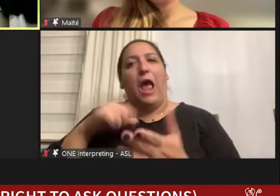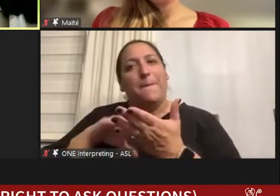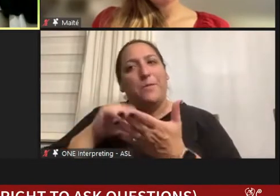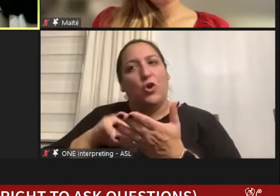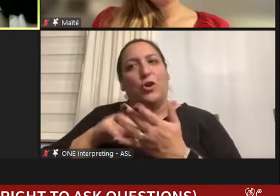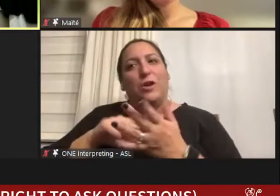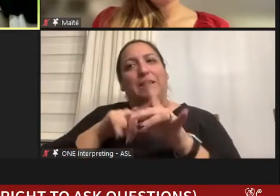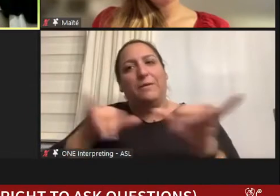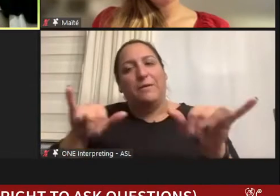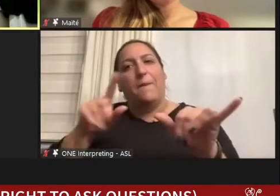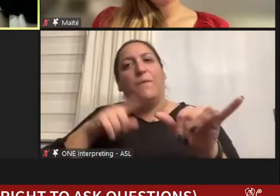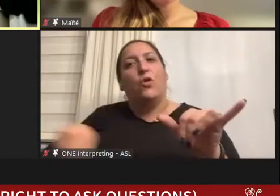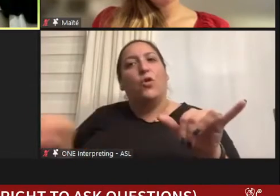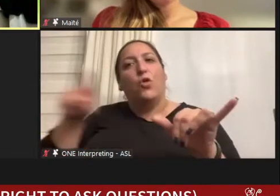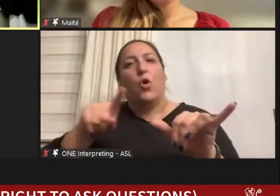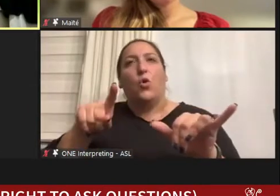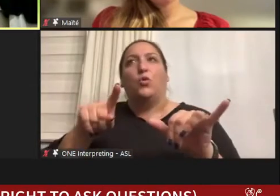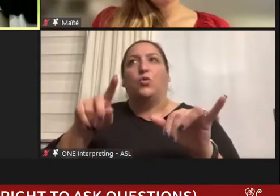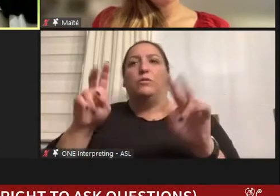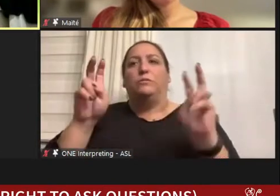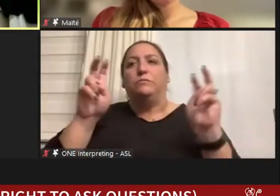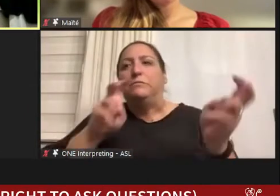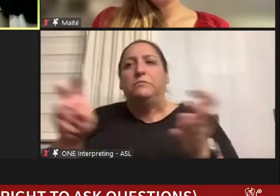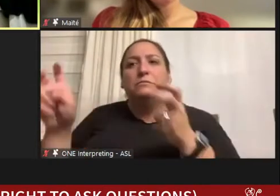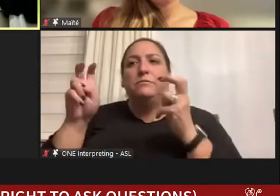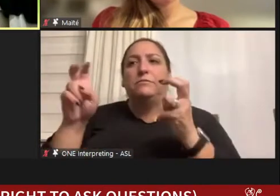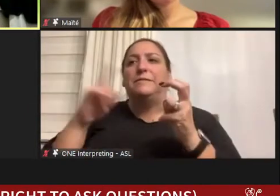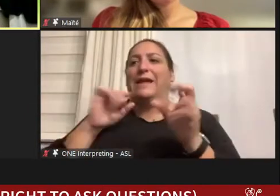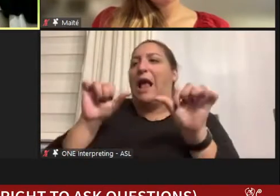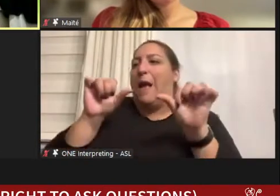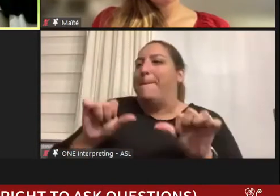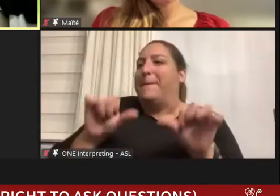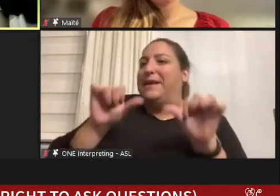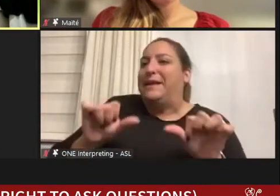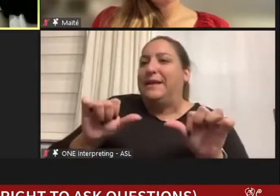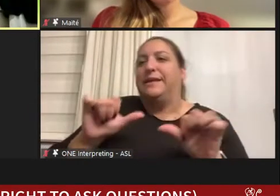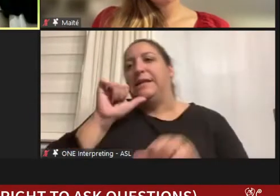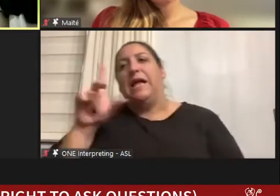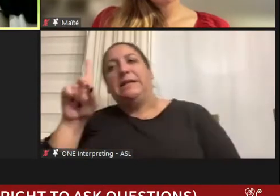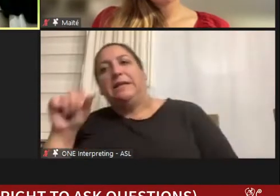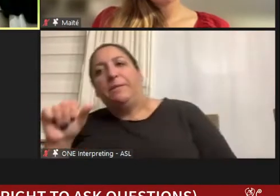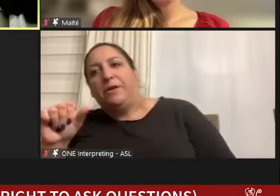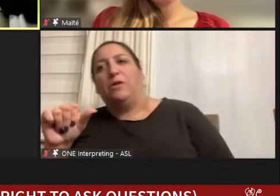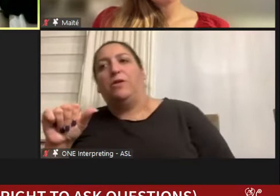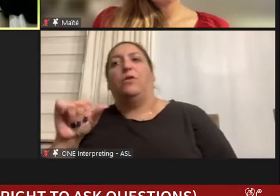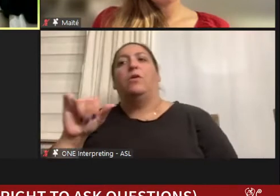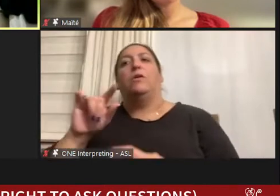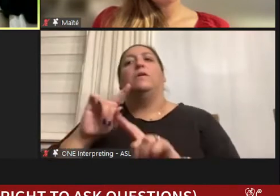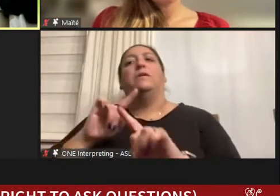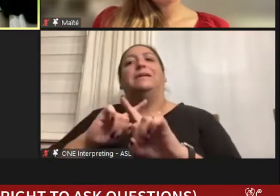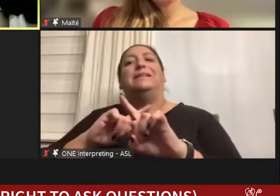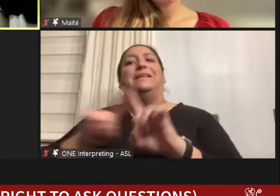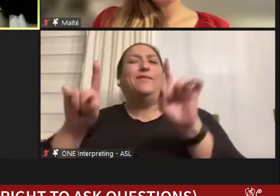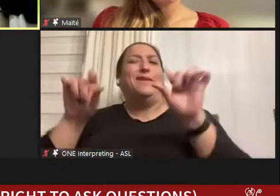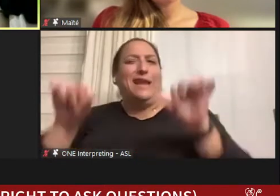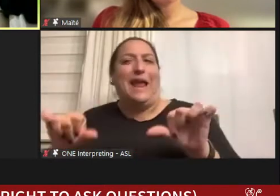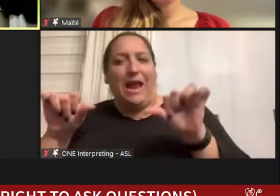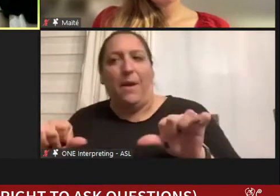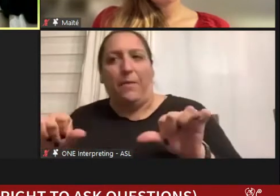sort of that euphemism like saying you know we are differently able, and God forbid, special needs